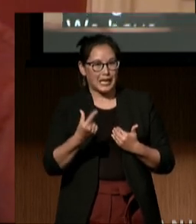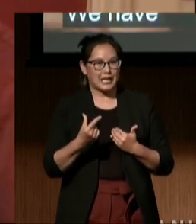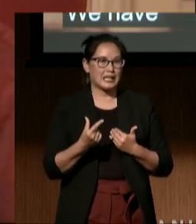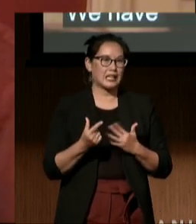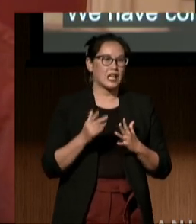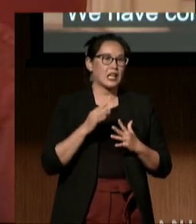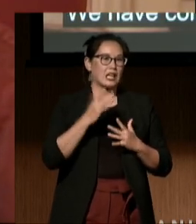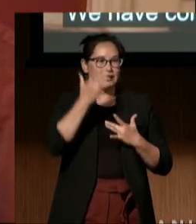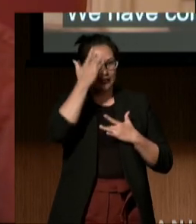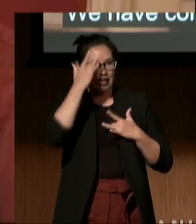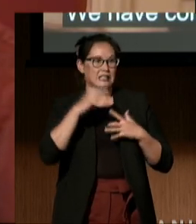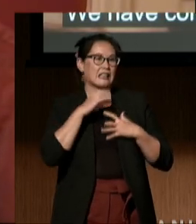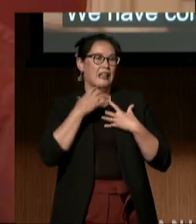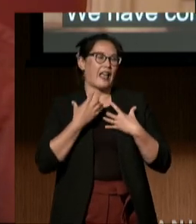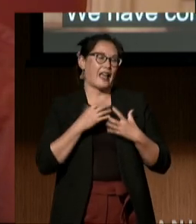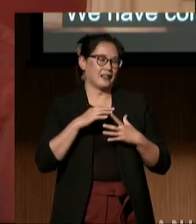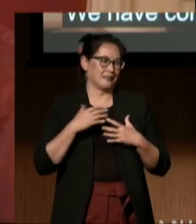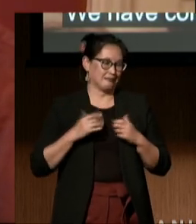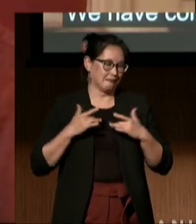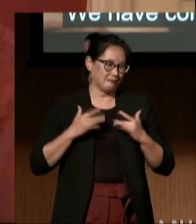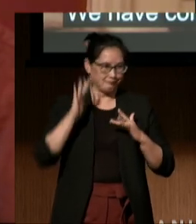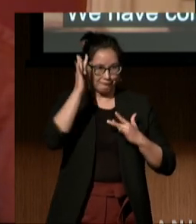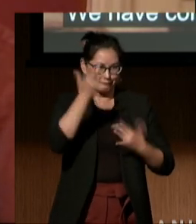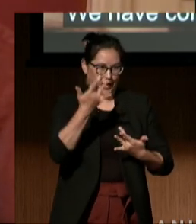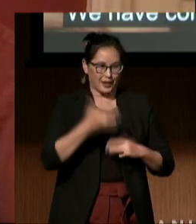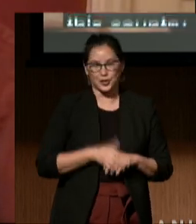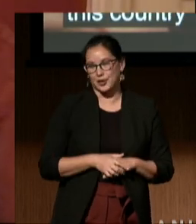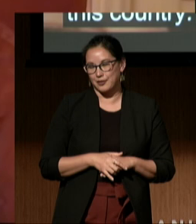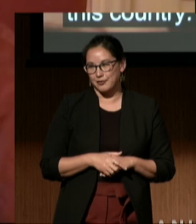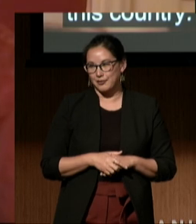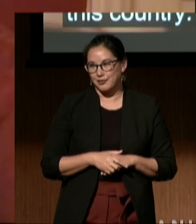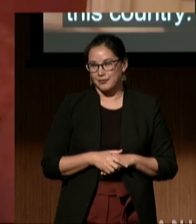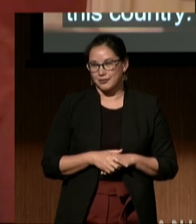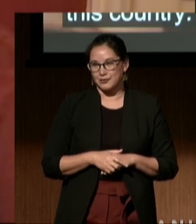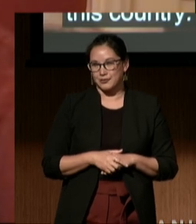in this country, and yet we have so far left to go.